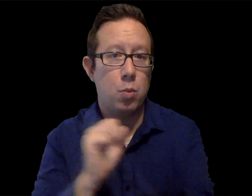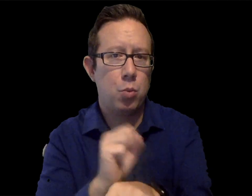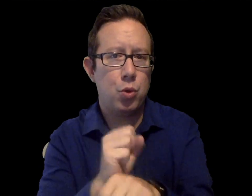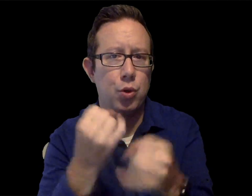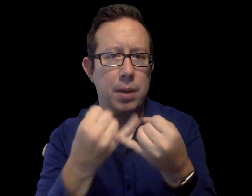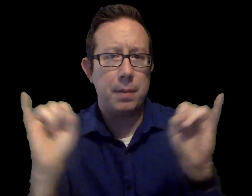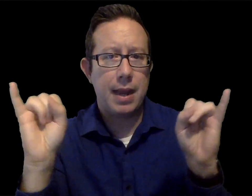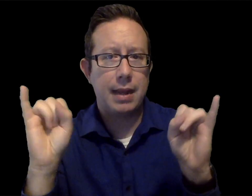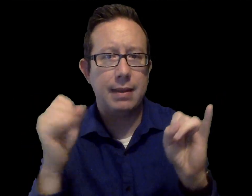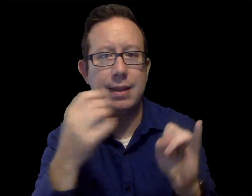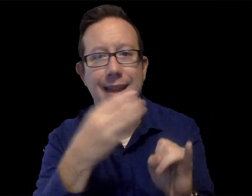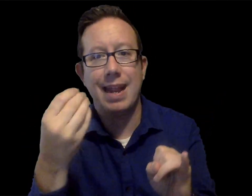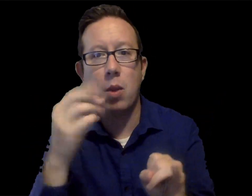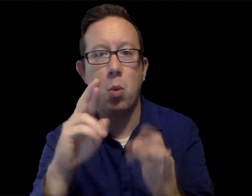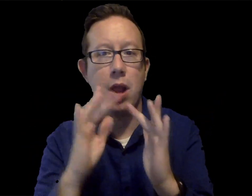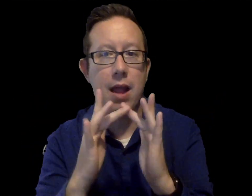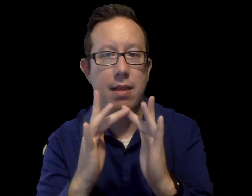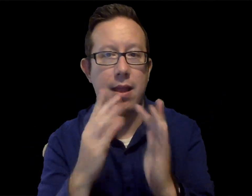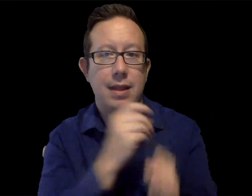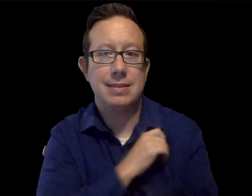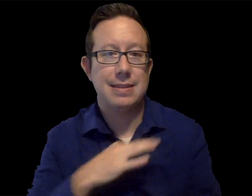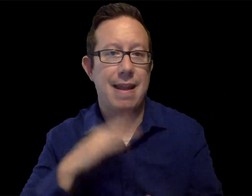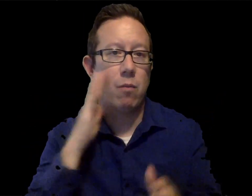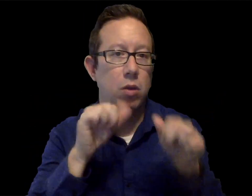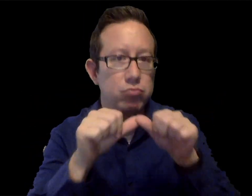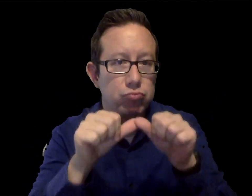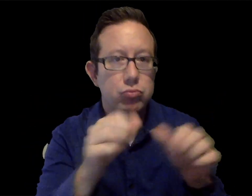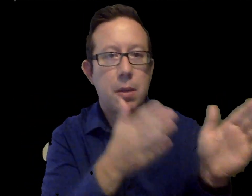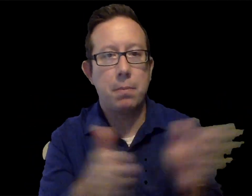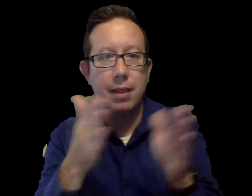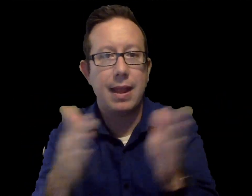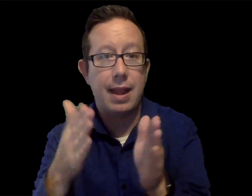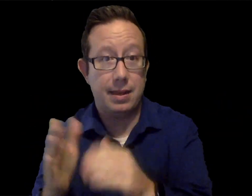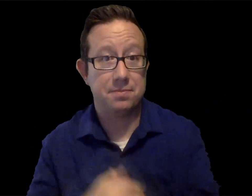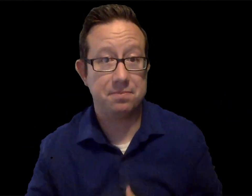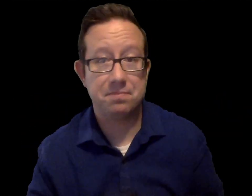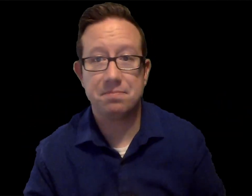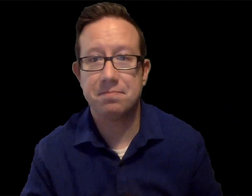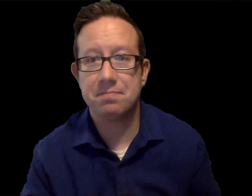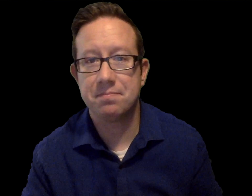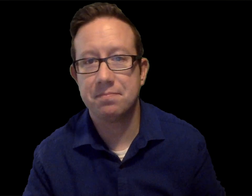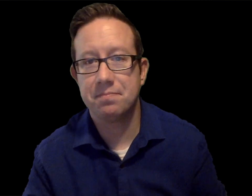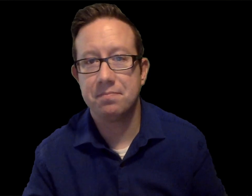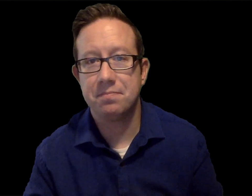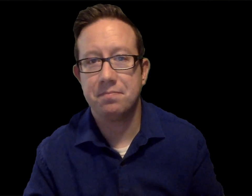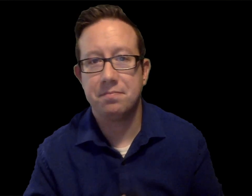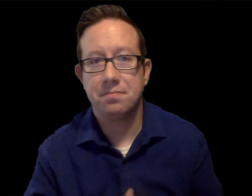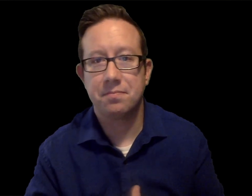Fridays remaining as independent work days, and/or planning days for virtual instruction staff.